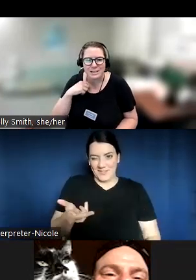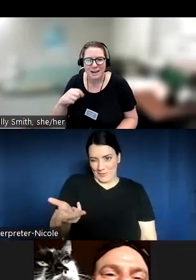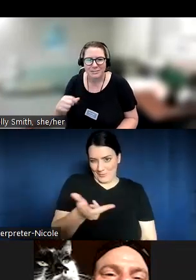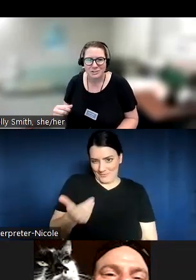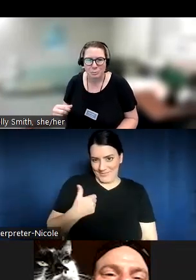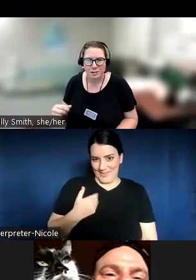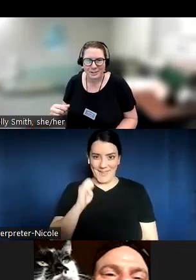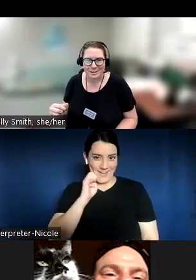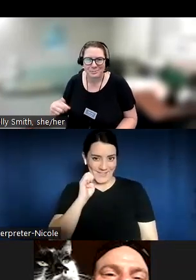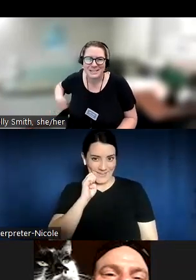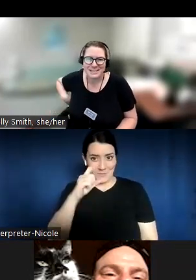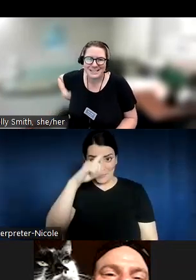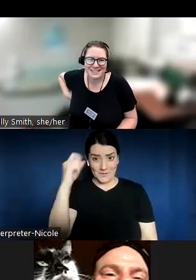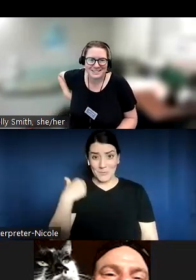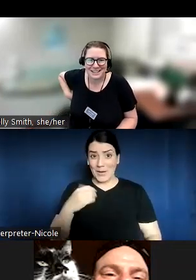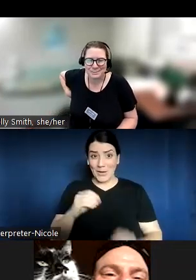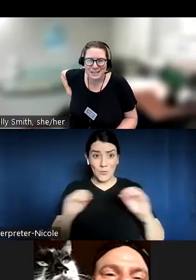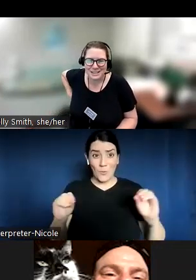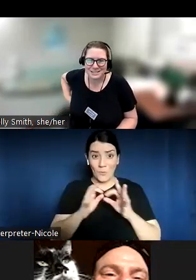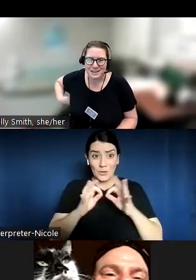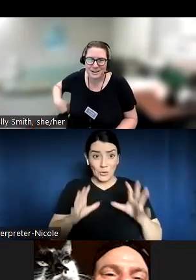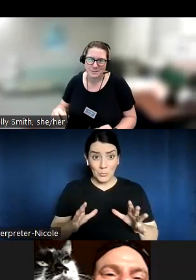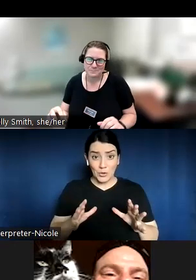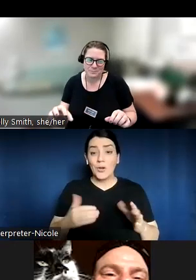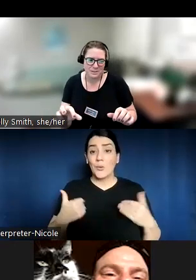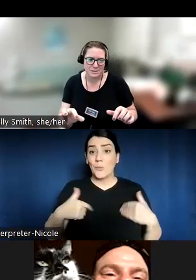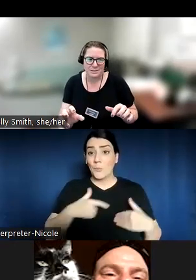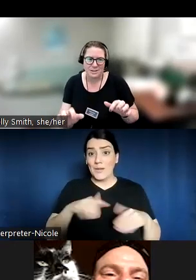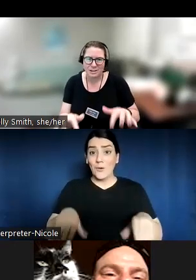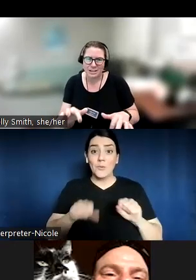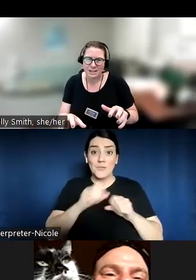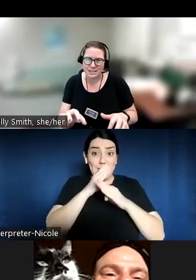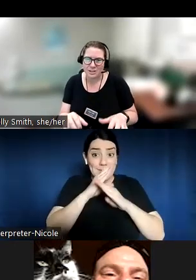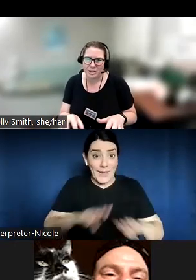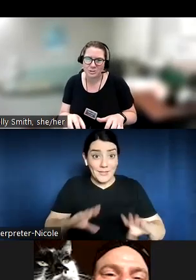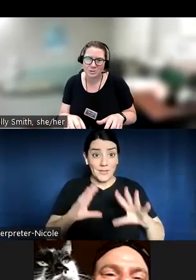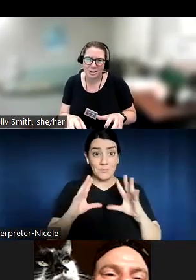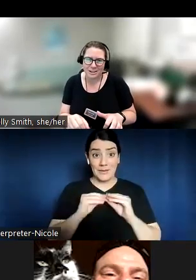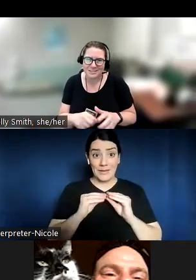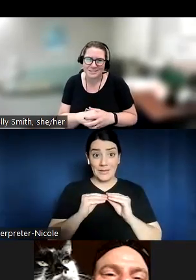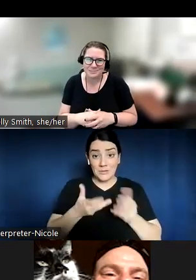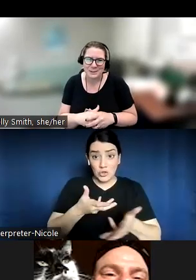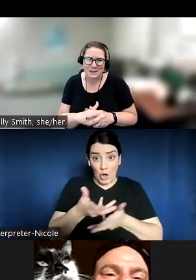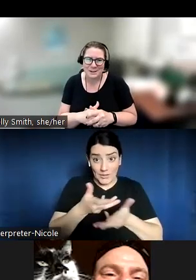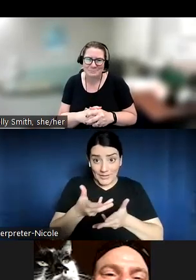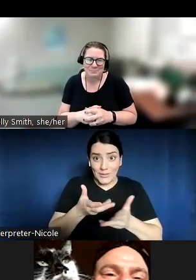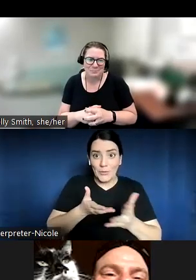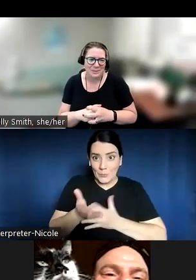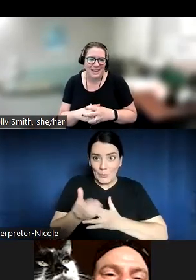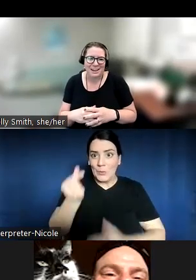didn't have an interpreter there we did silent meetings talking together in Google Docs.